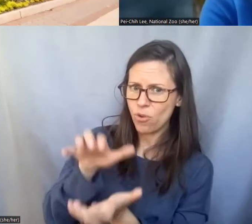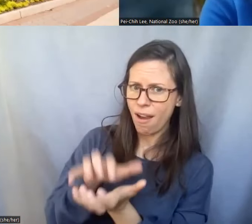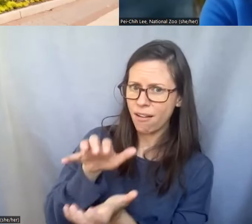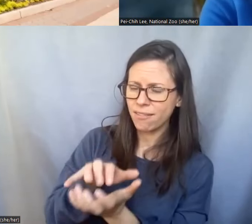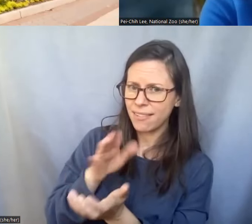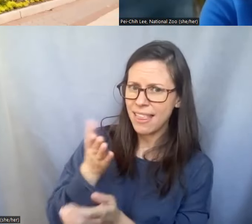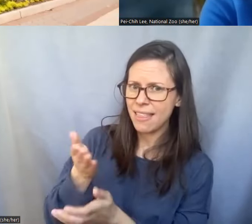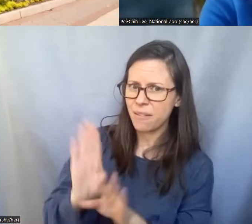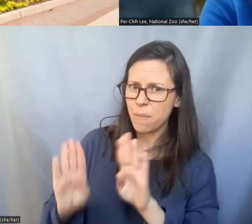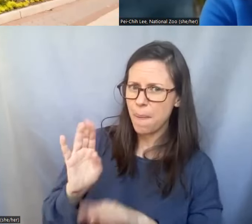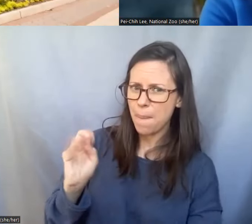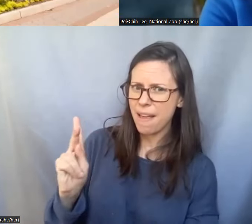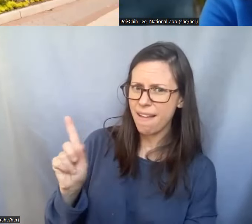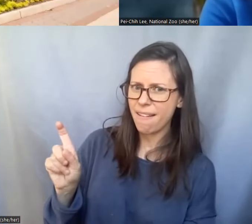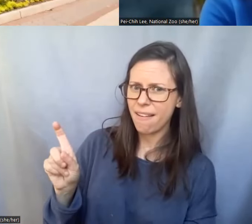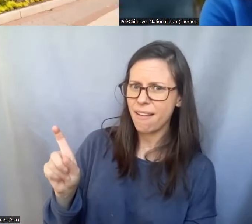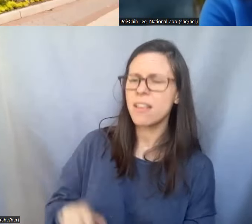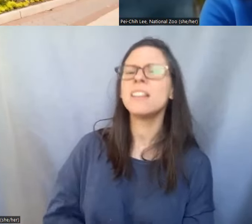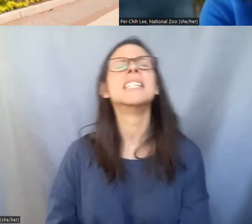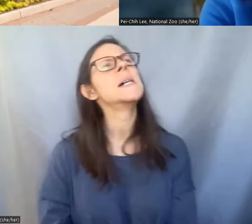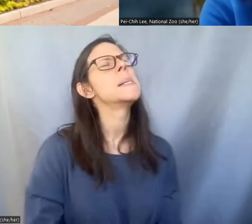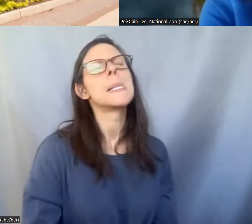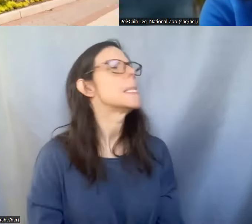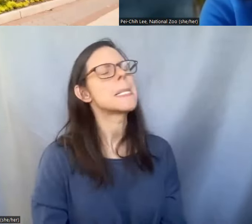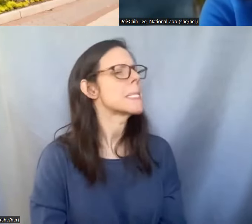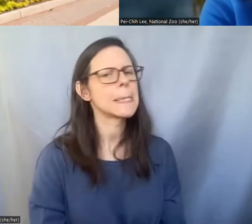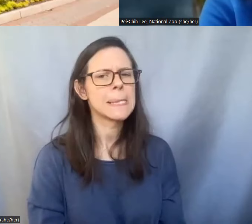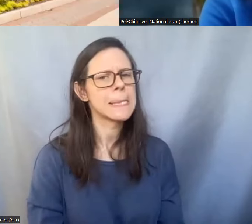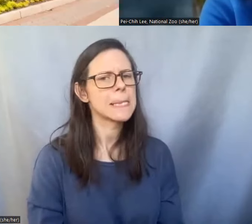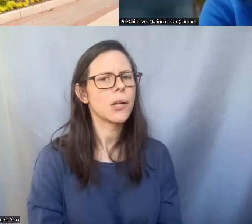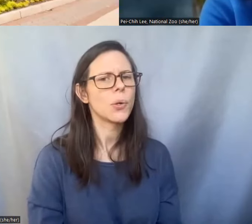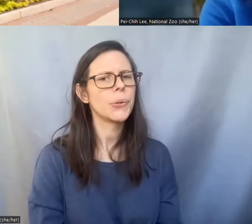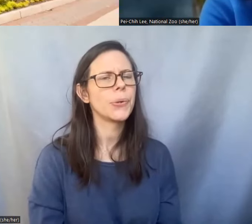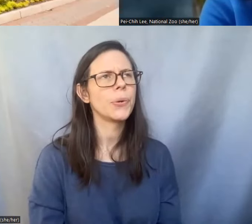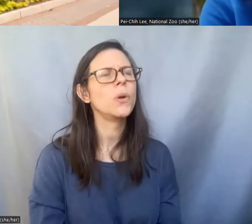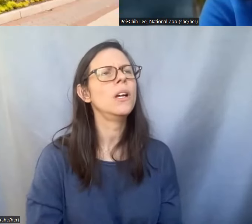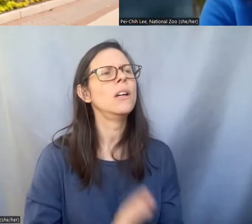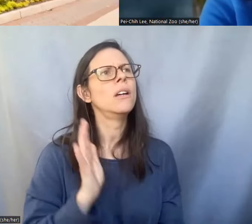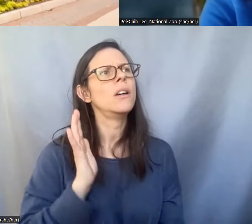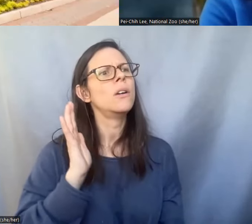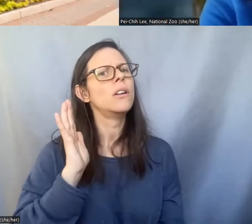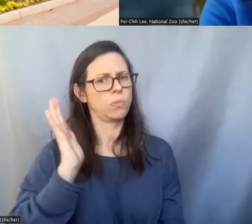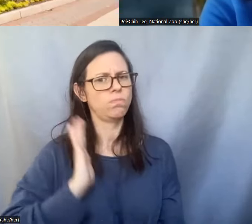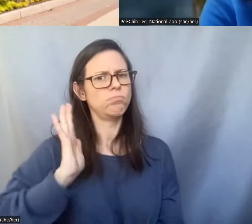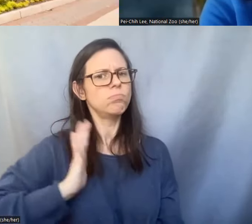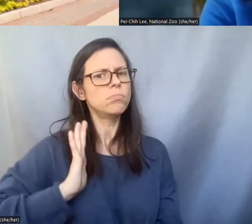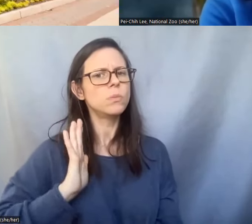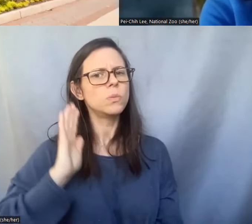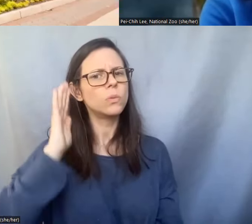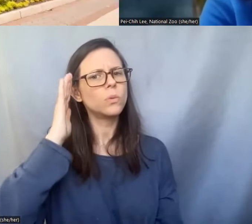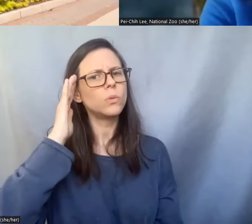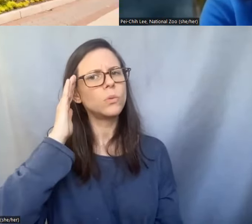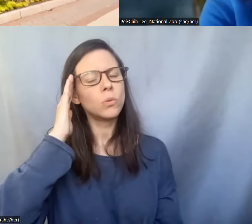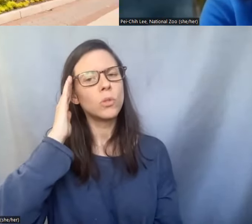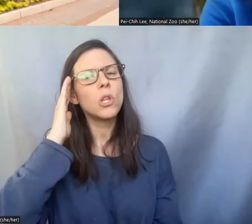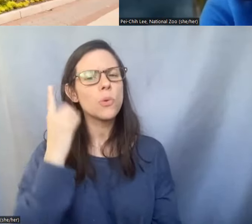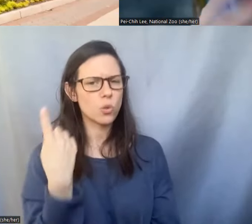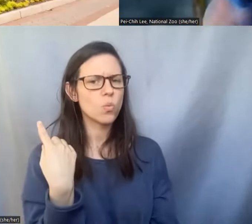Pei-Chih: um I don't think we do but we did um for a while work with a keeper in the zoo, she is trying to